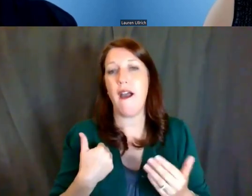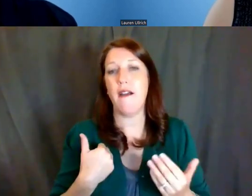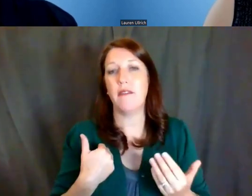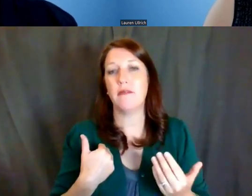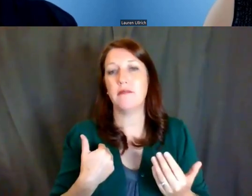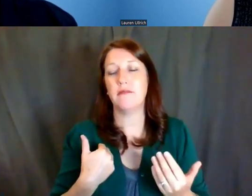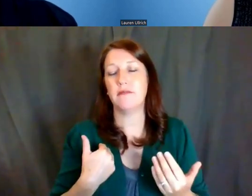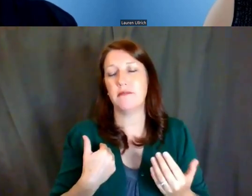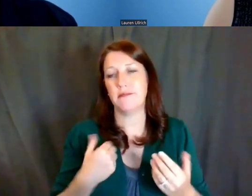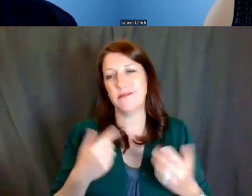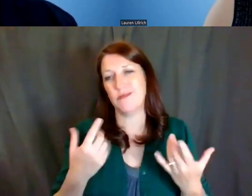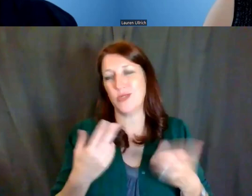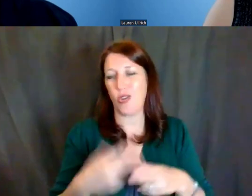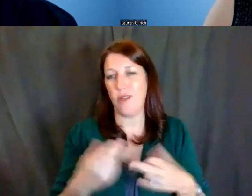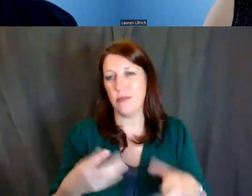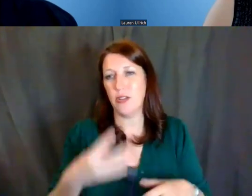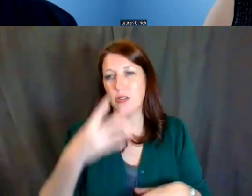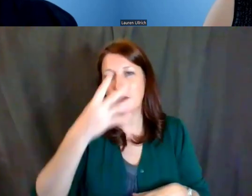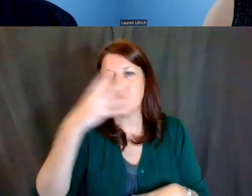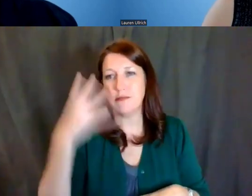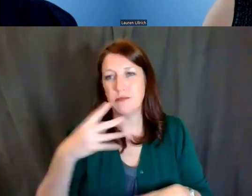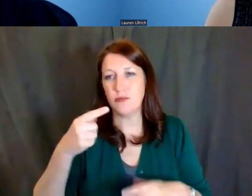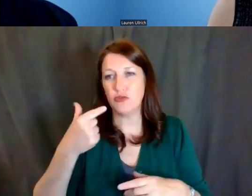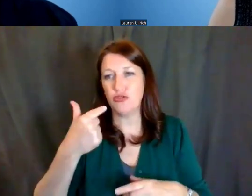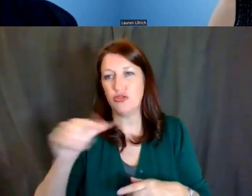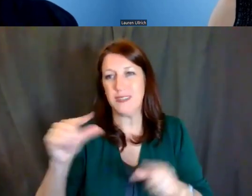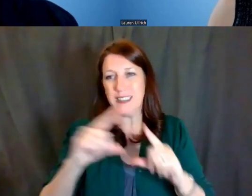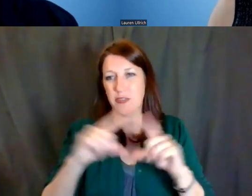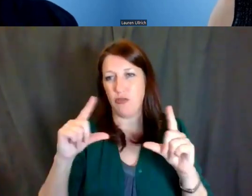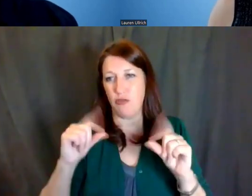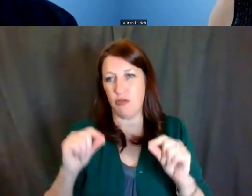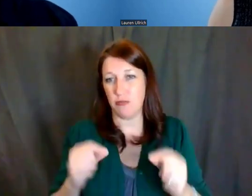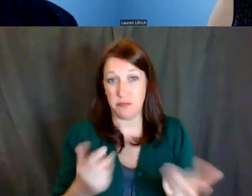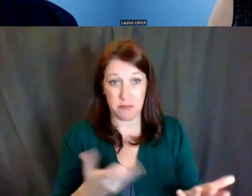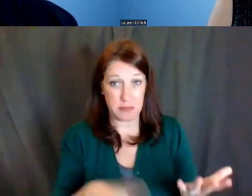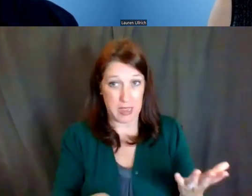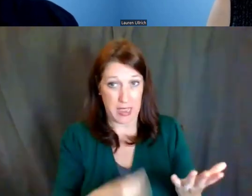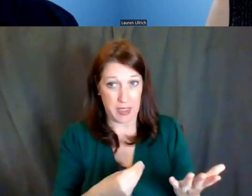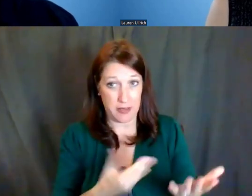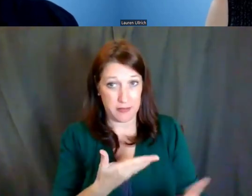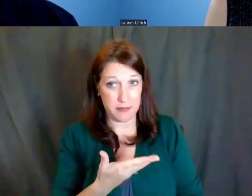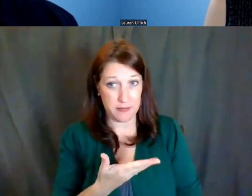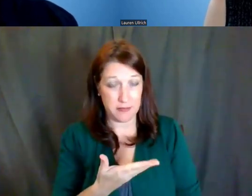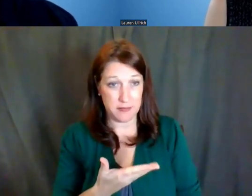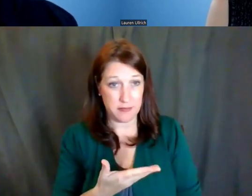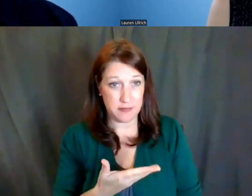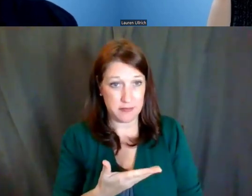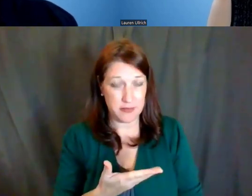I don't know if you have something you want to add to that, Lauren. Dr. Lauren Ullrich: Yeah, I mean, the other thing I'll say,